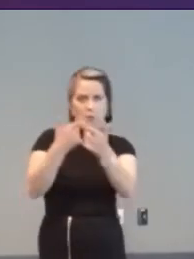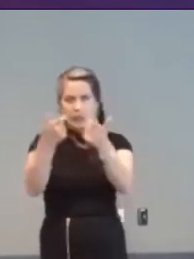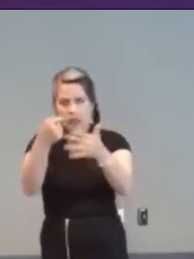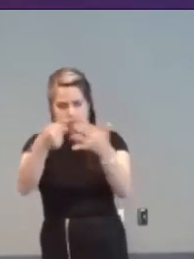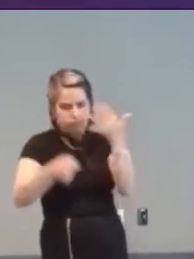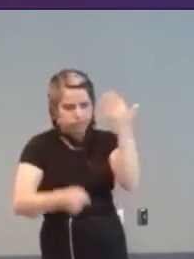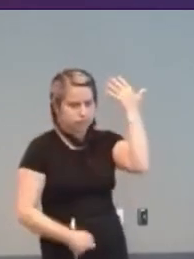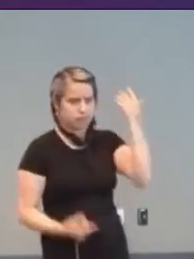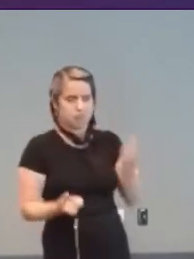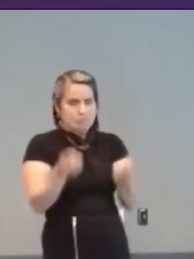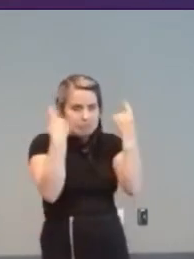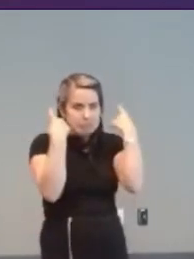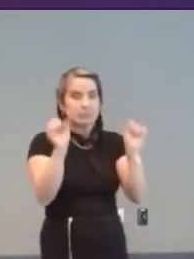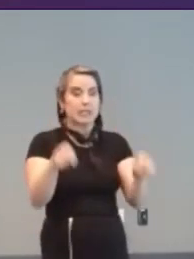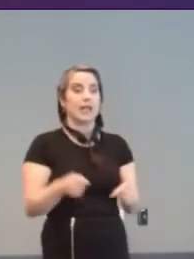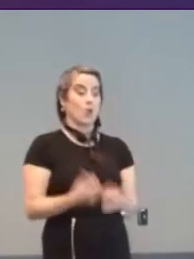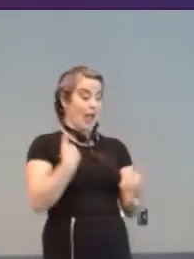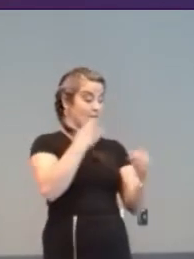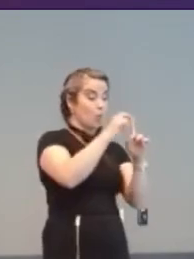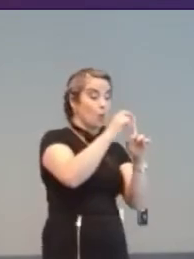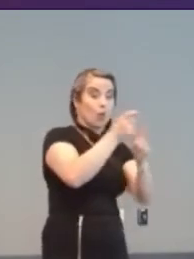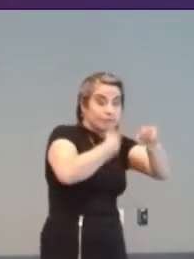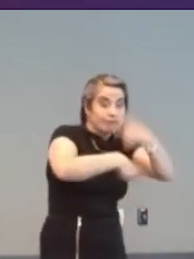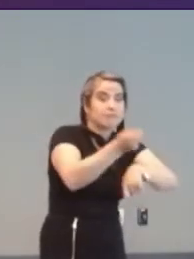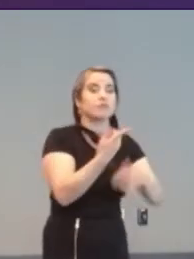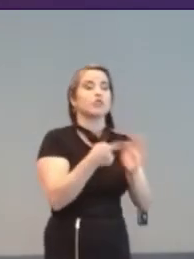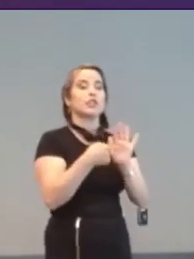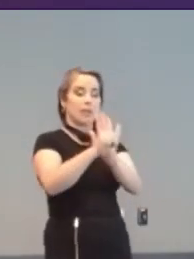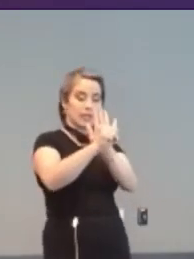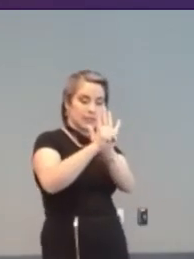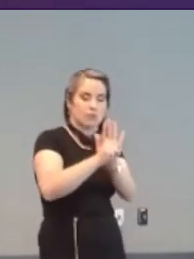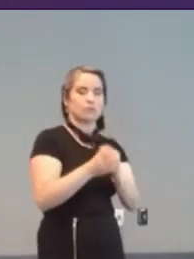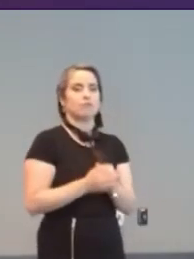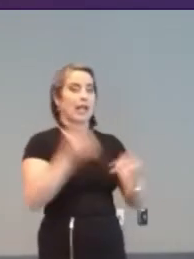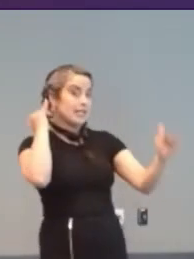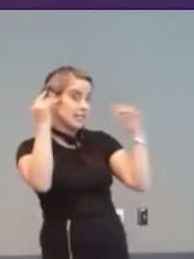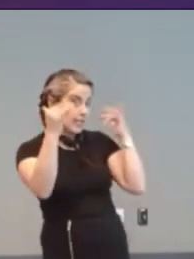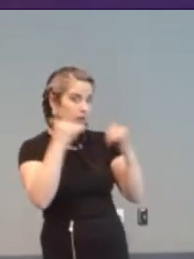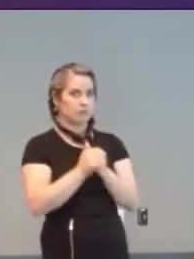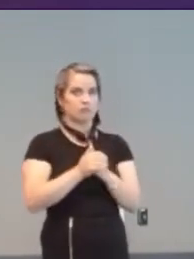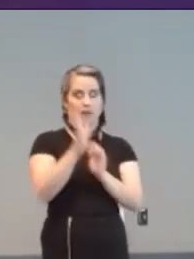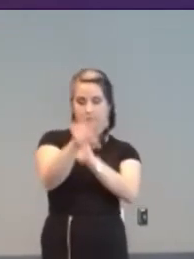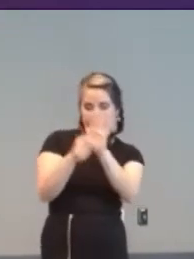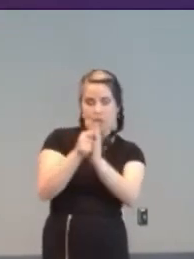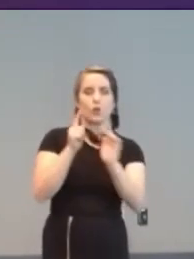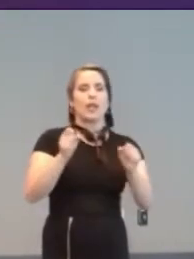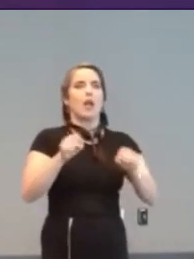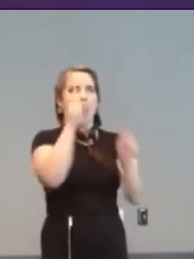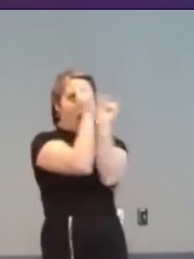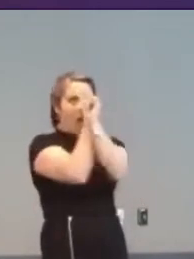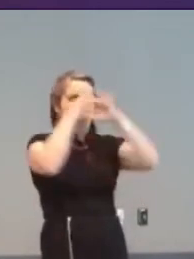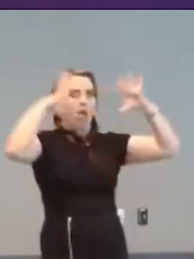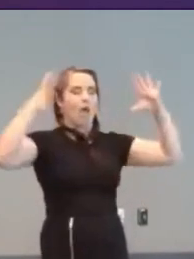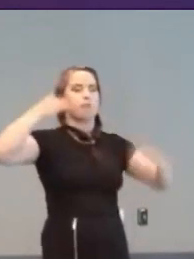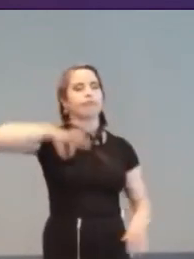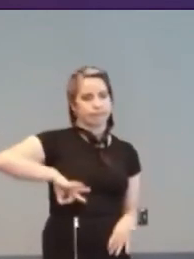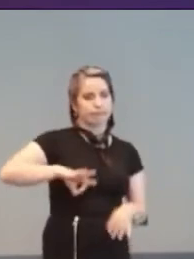Word alternatives such as icons, photos, sound-effects and video can help.